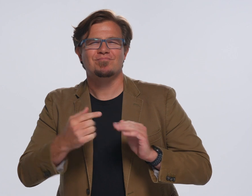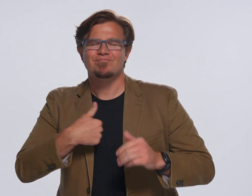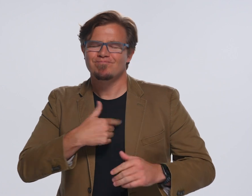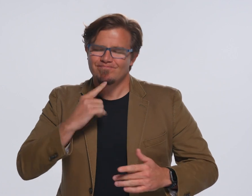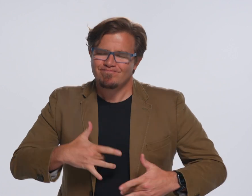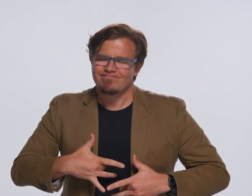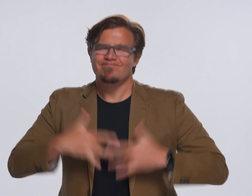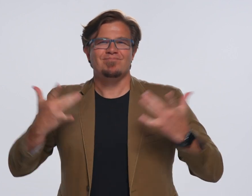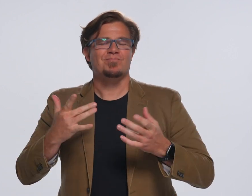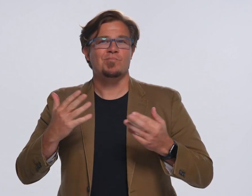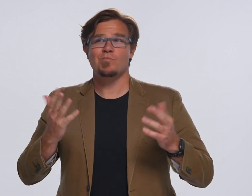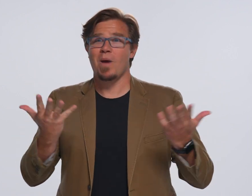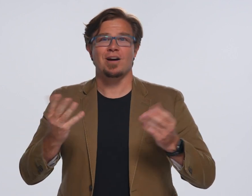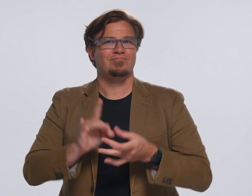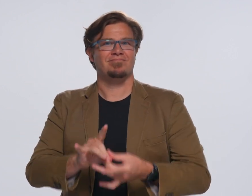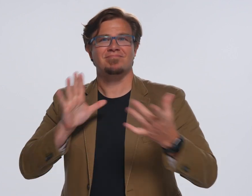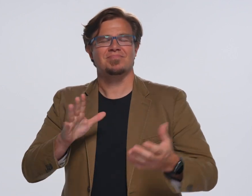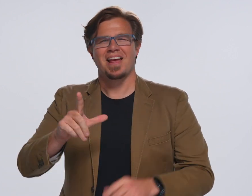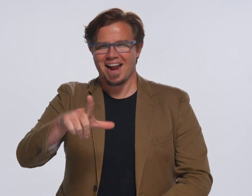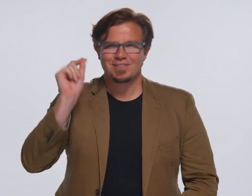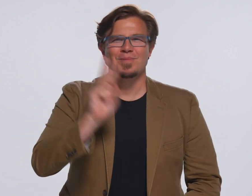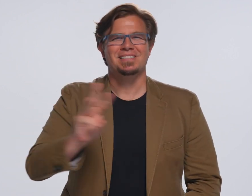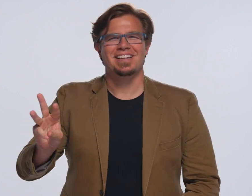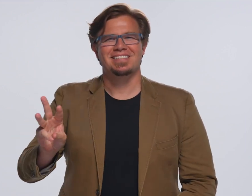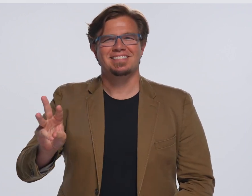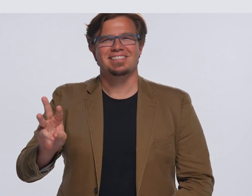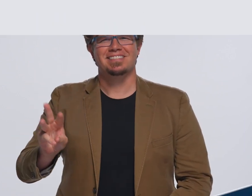I am excited to launch the new Gallaudet website as of today.